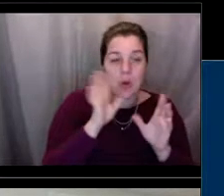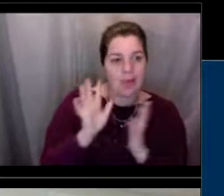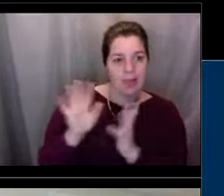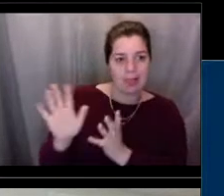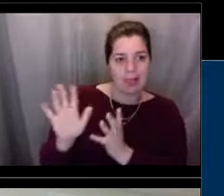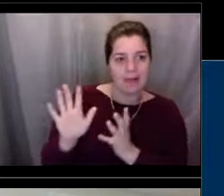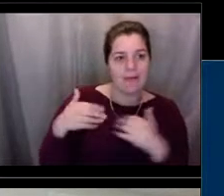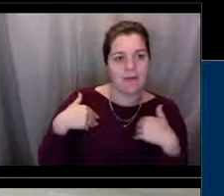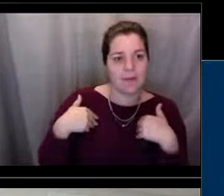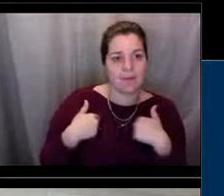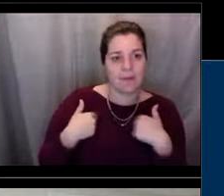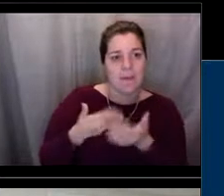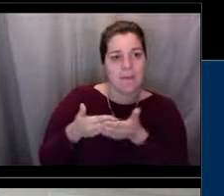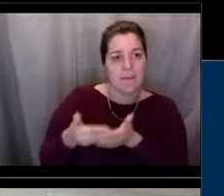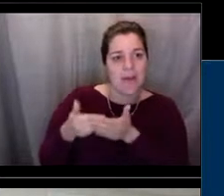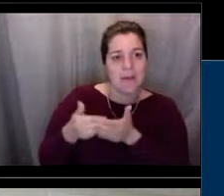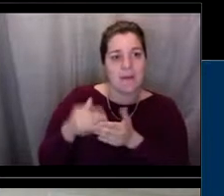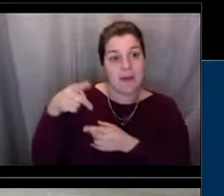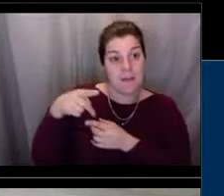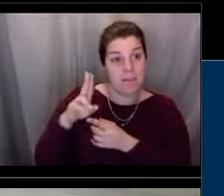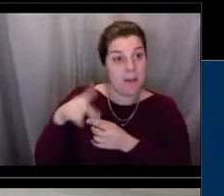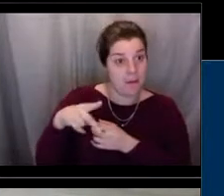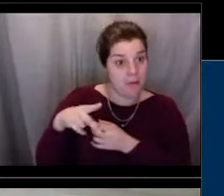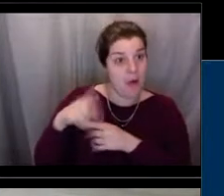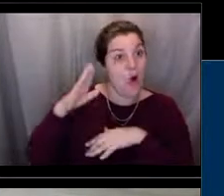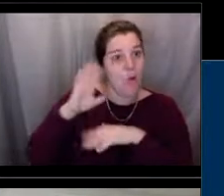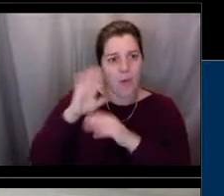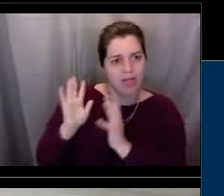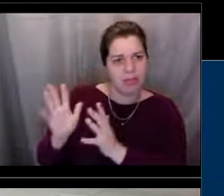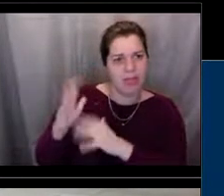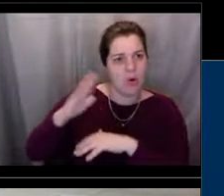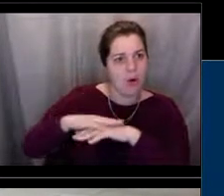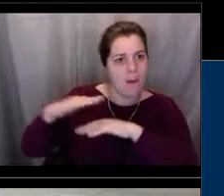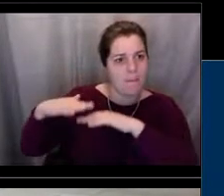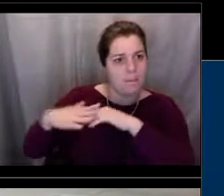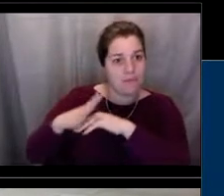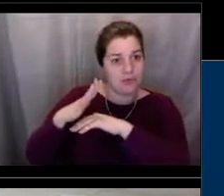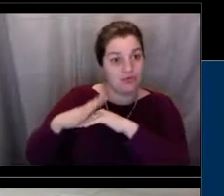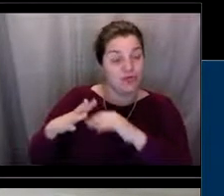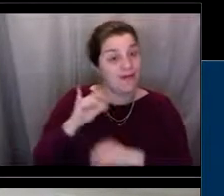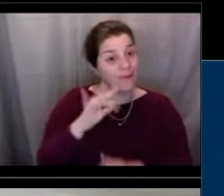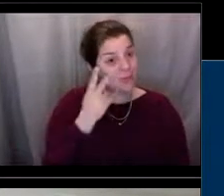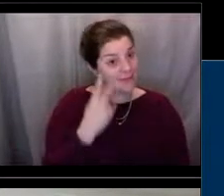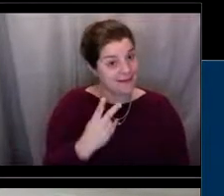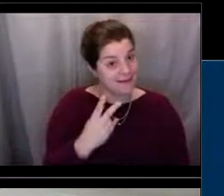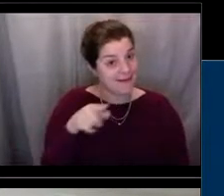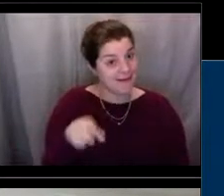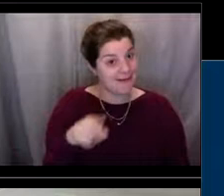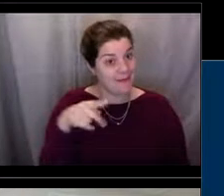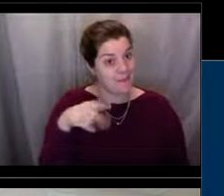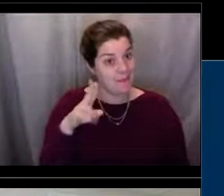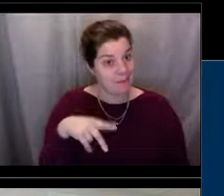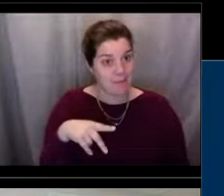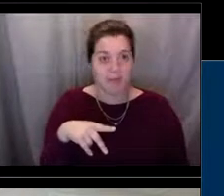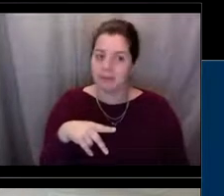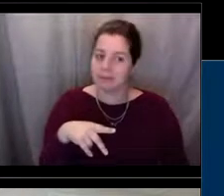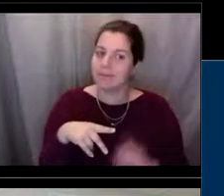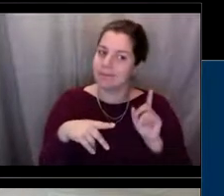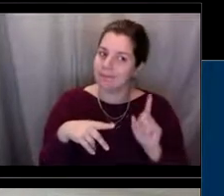So if you are near beaches and you happen to see seal pups, please make sure that you follow the rules,